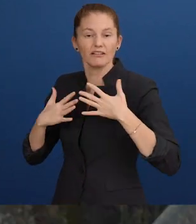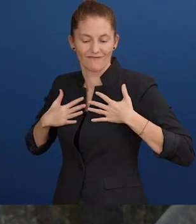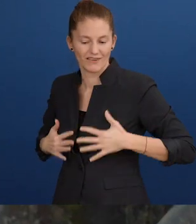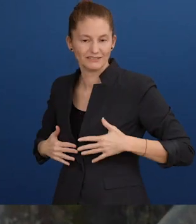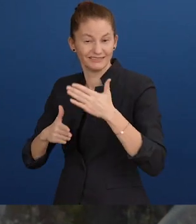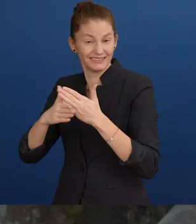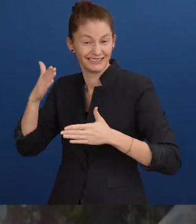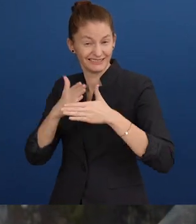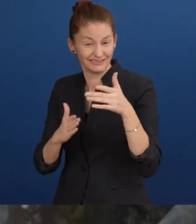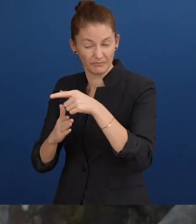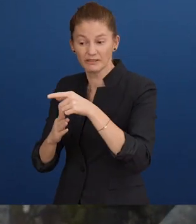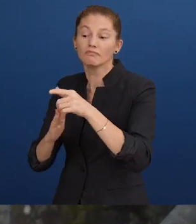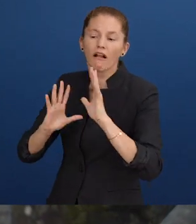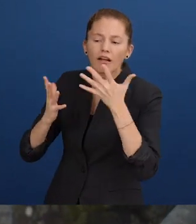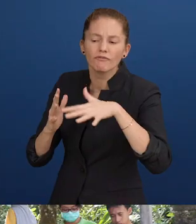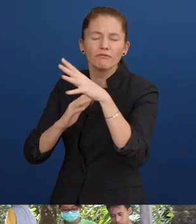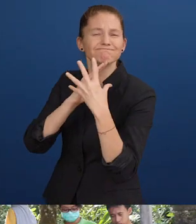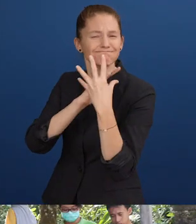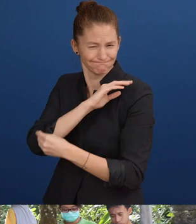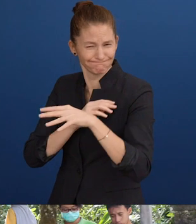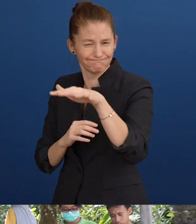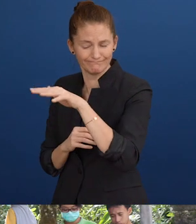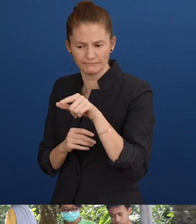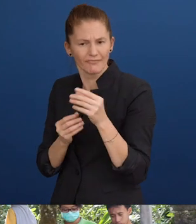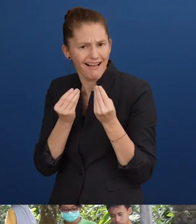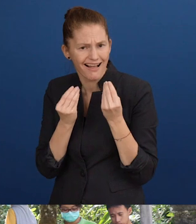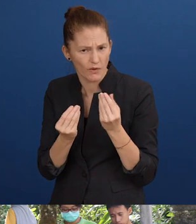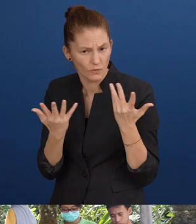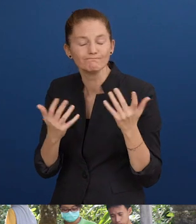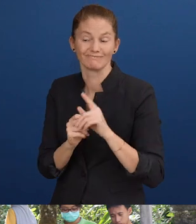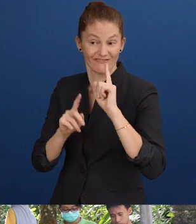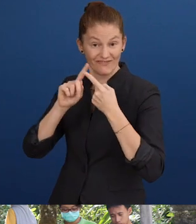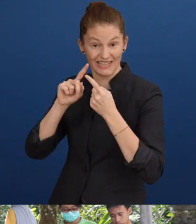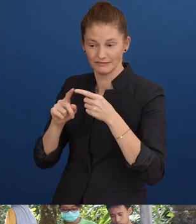disabilities living in poverty. The houses are built after an individual